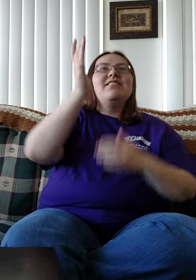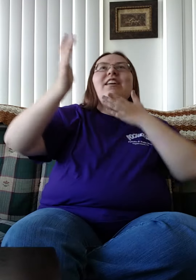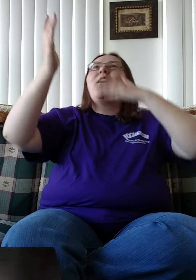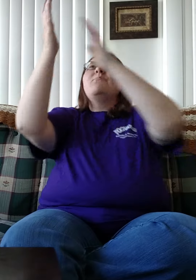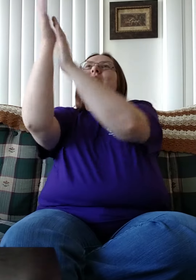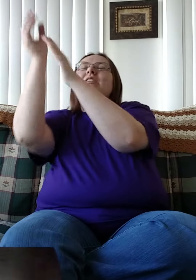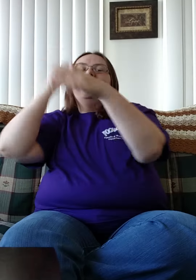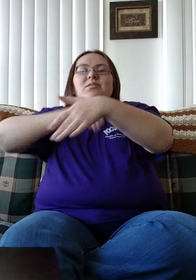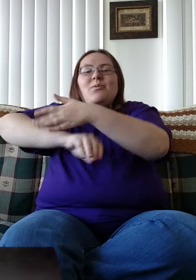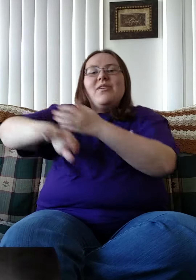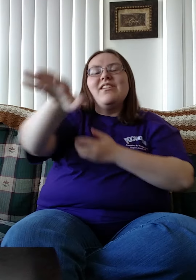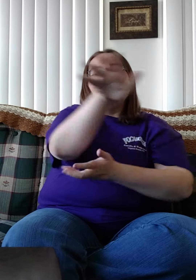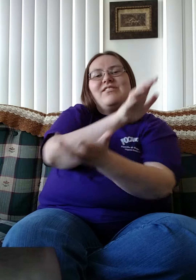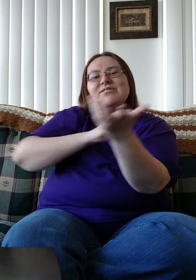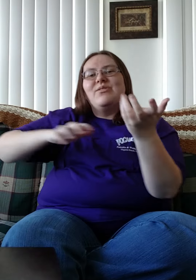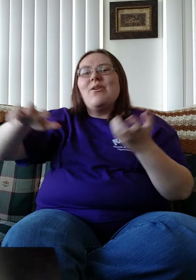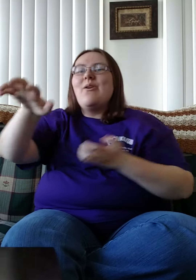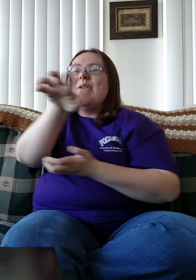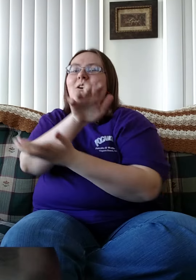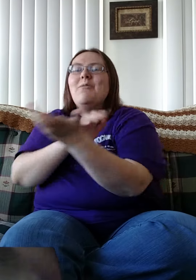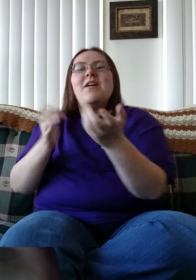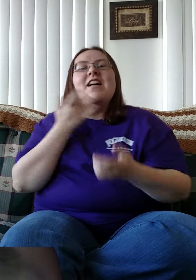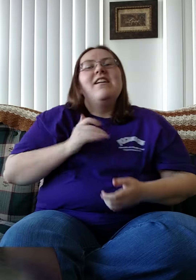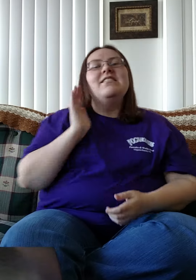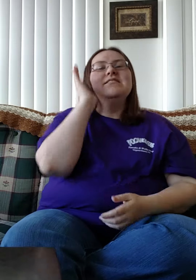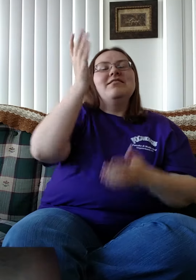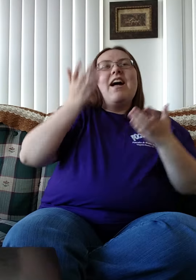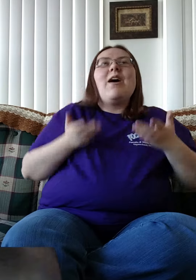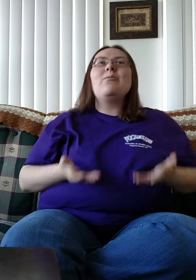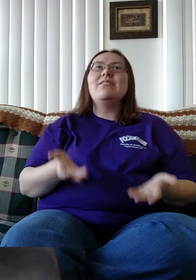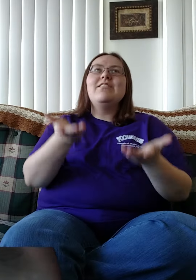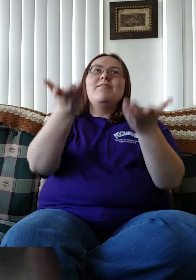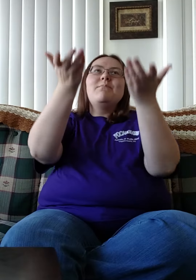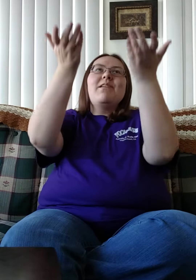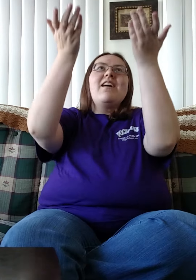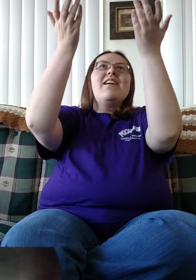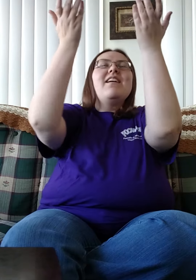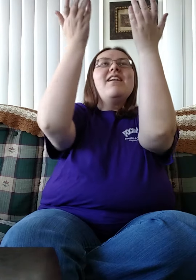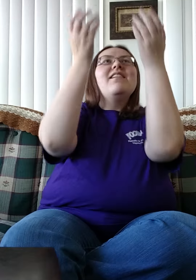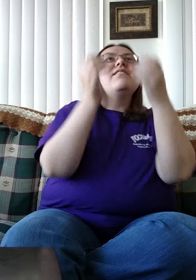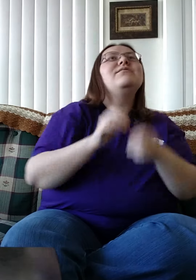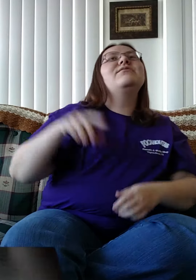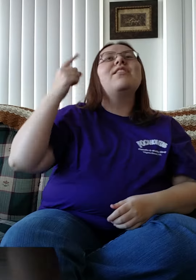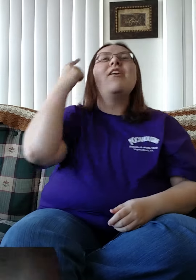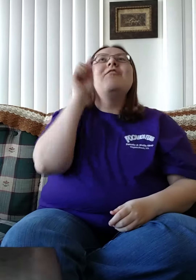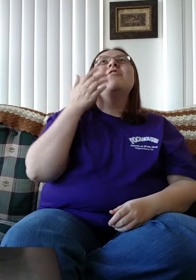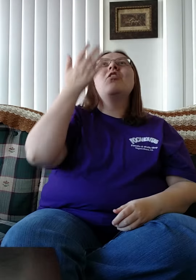And I'll praise You in this storm And I will lift my hands